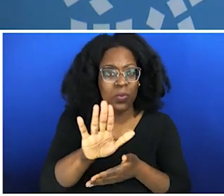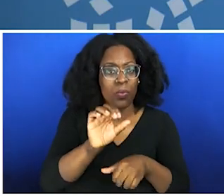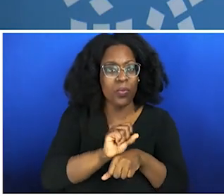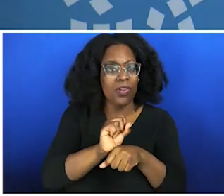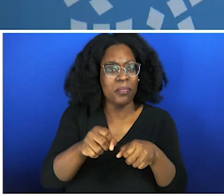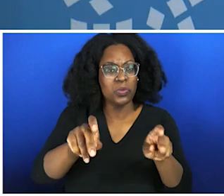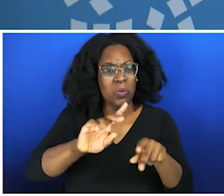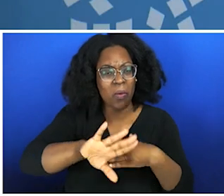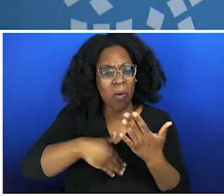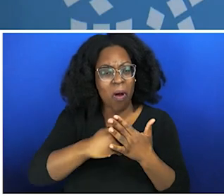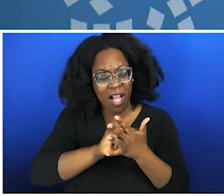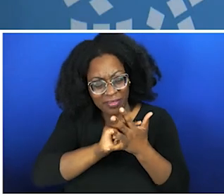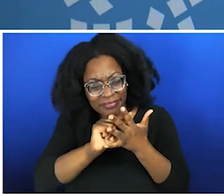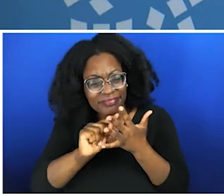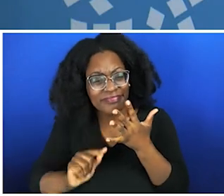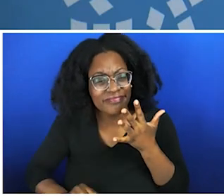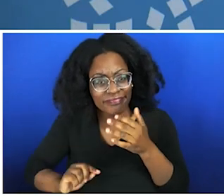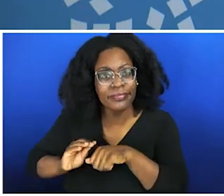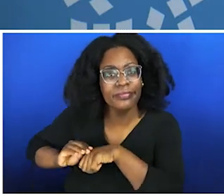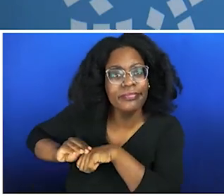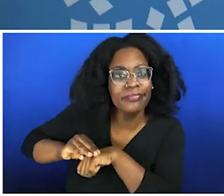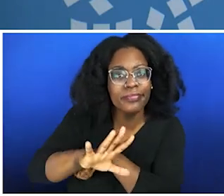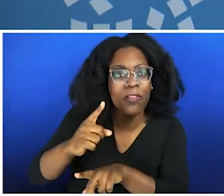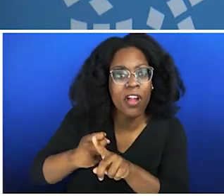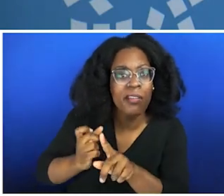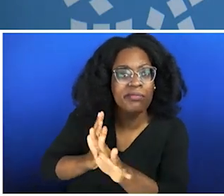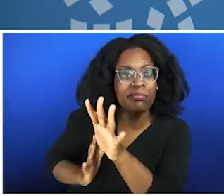impacting me today in the now, yes, it's very possible. I like to use those Russian dolls